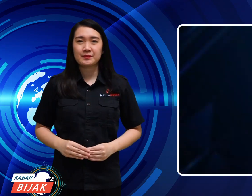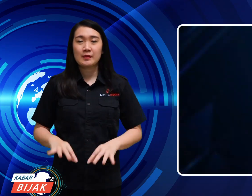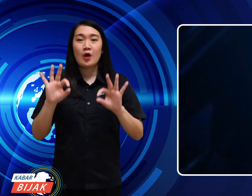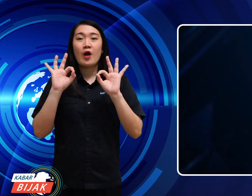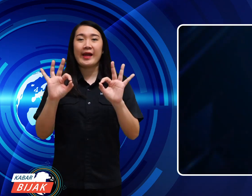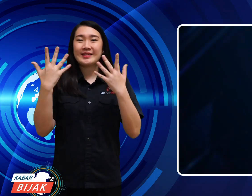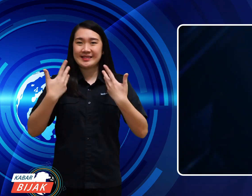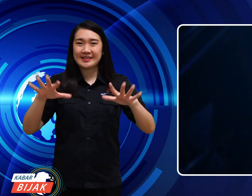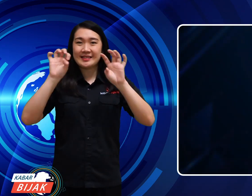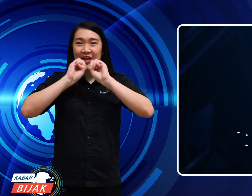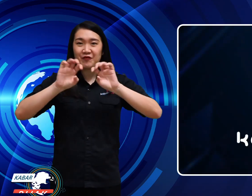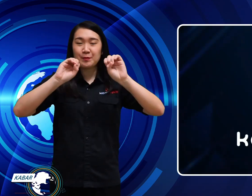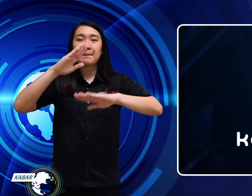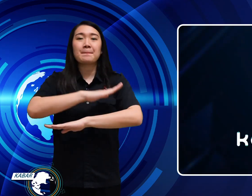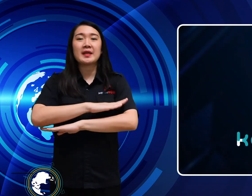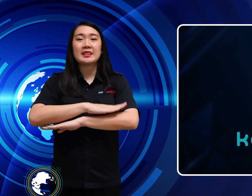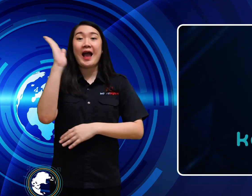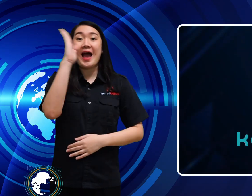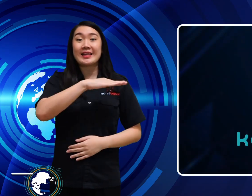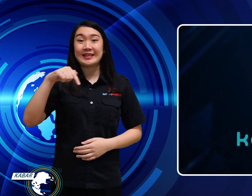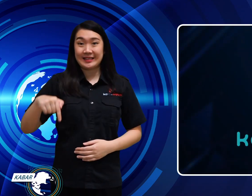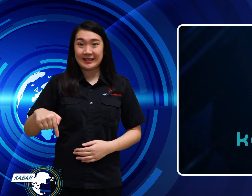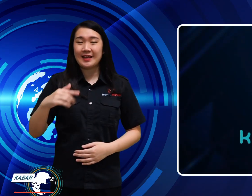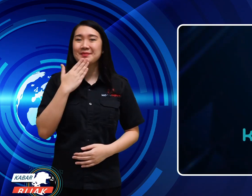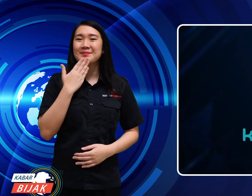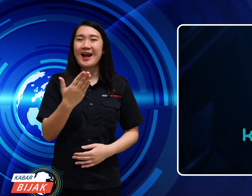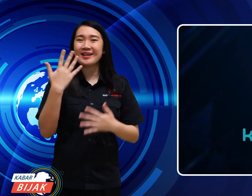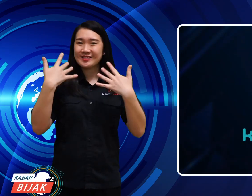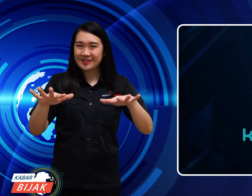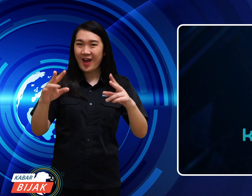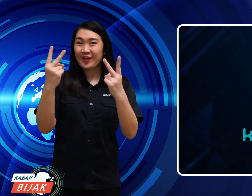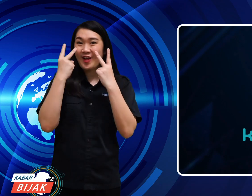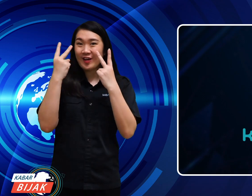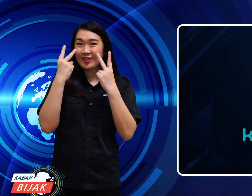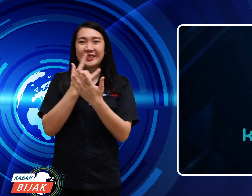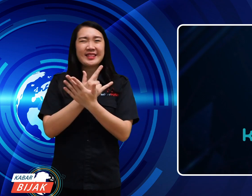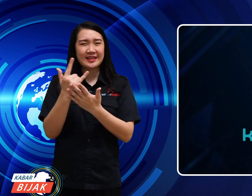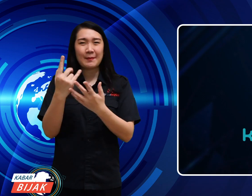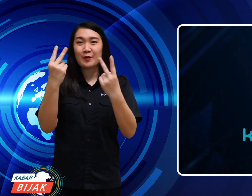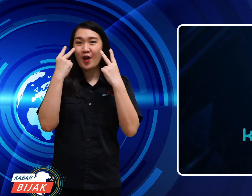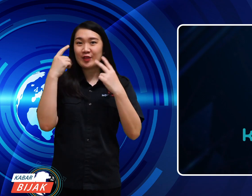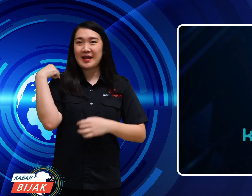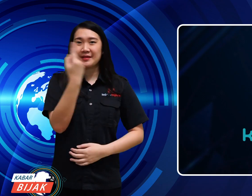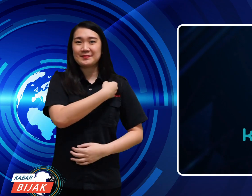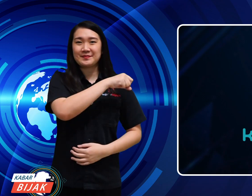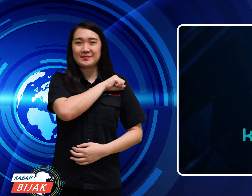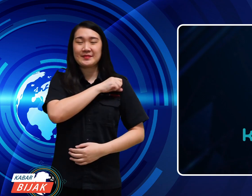OK, that's all the news for today. Thanks for watching the news, keep following information KamiBijak.